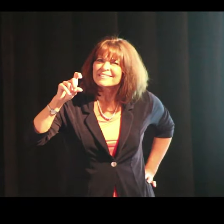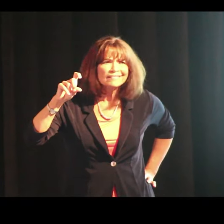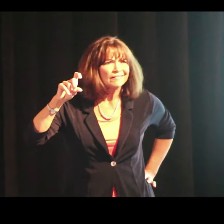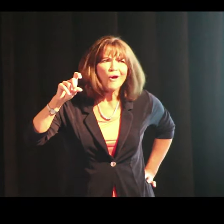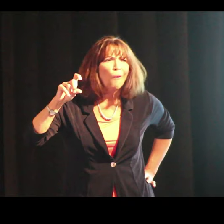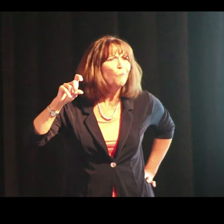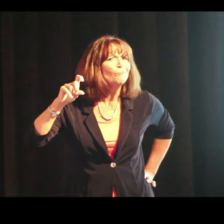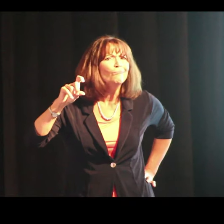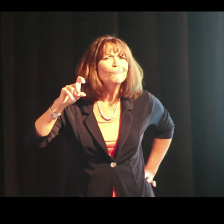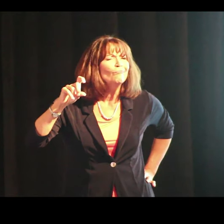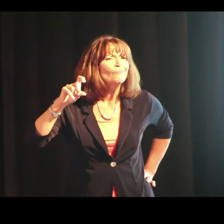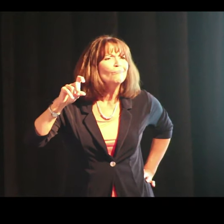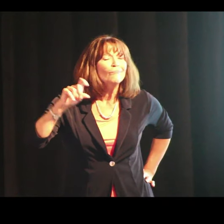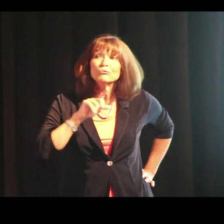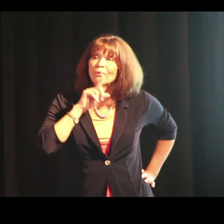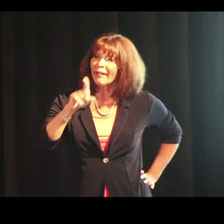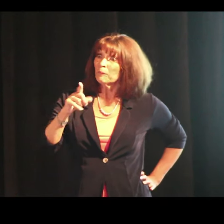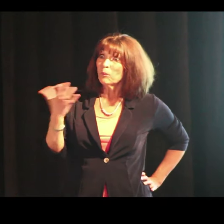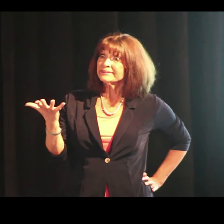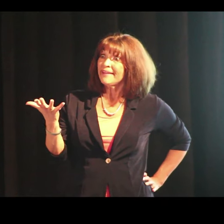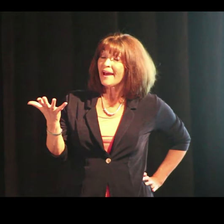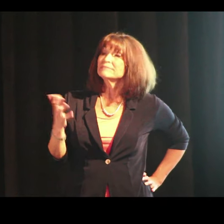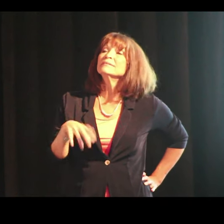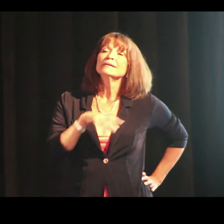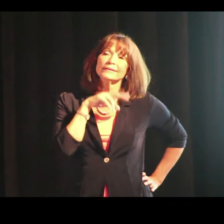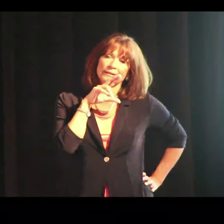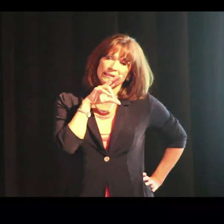I don't think so. What is that?